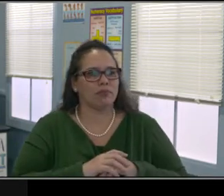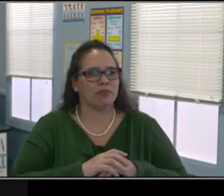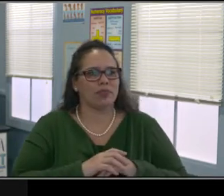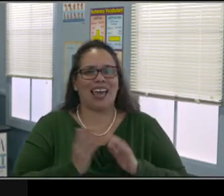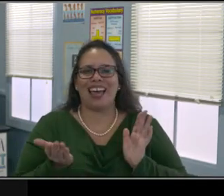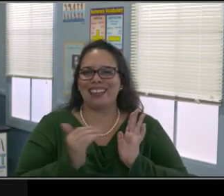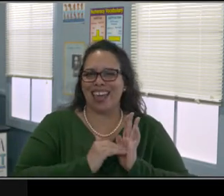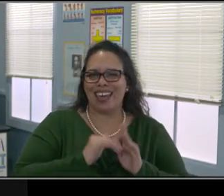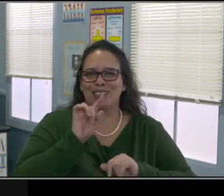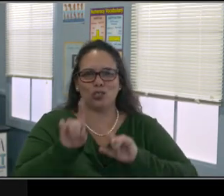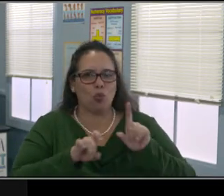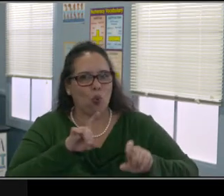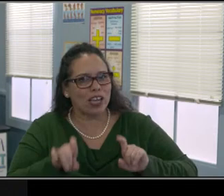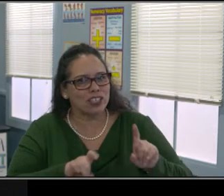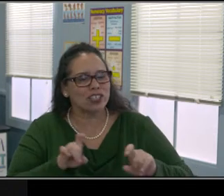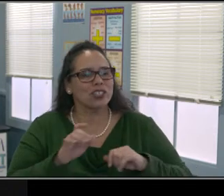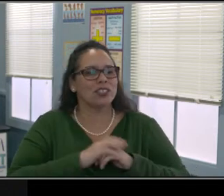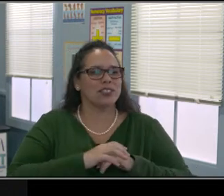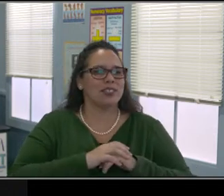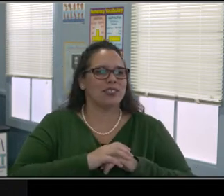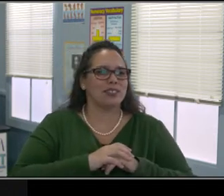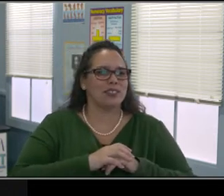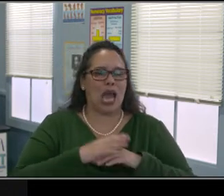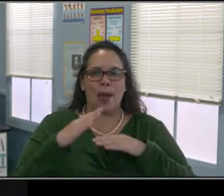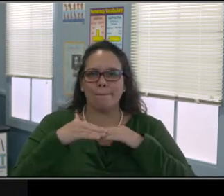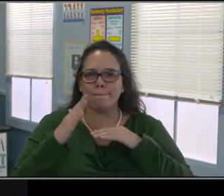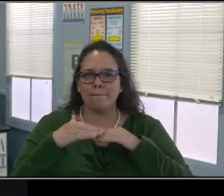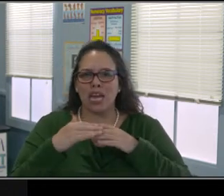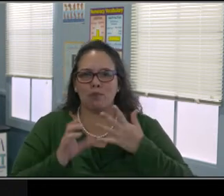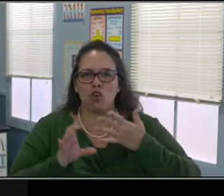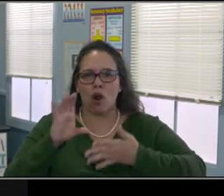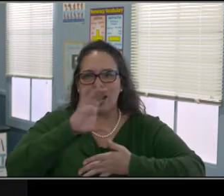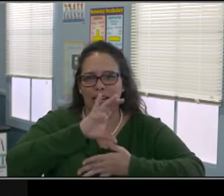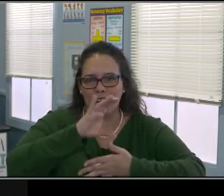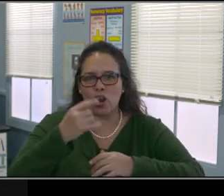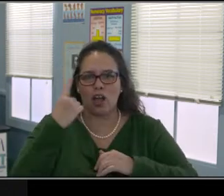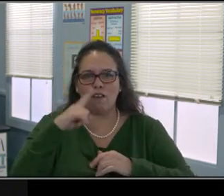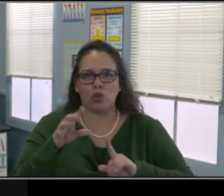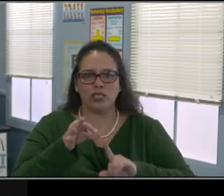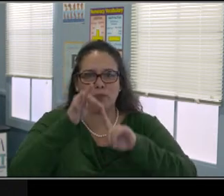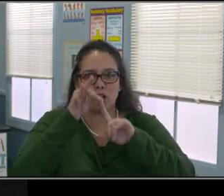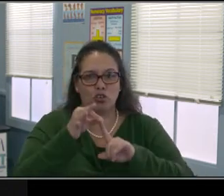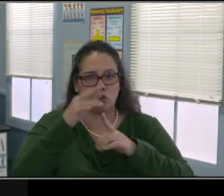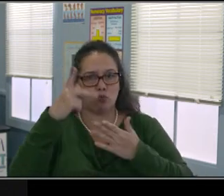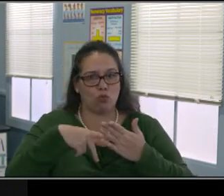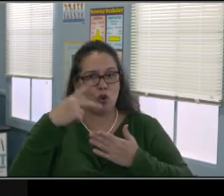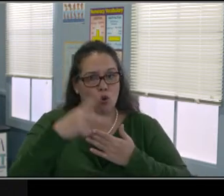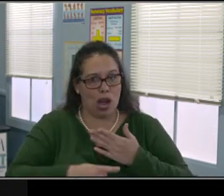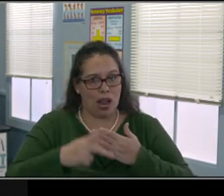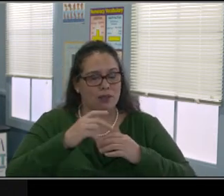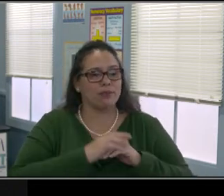And just so you know as a reminder that every comprehensive high school has which are our big schools,